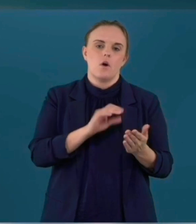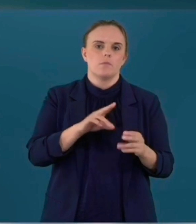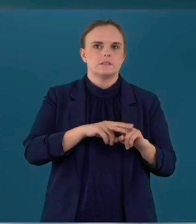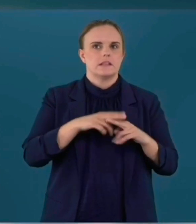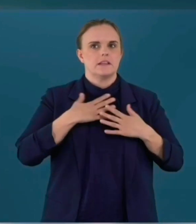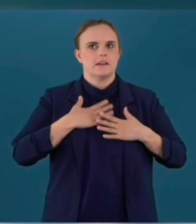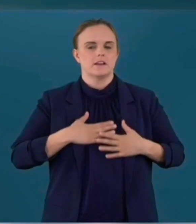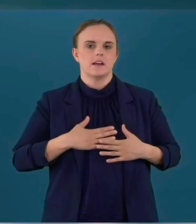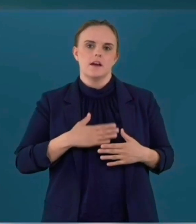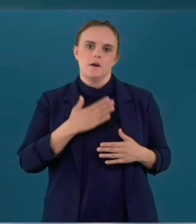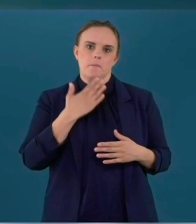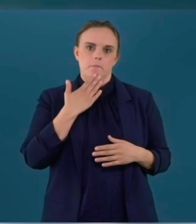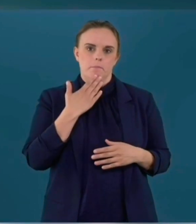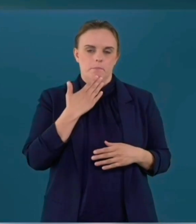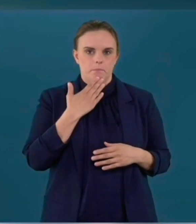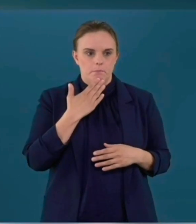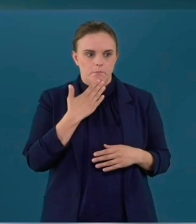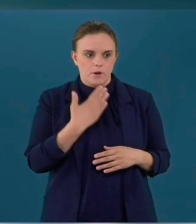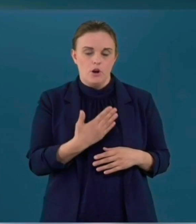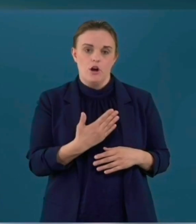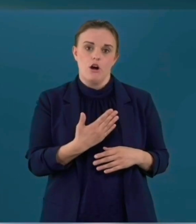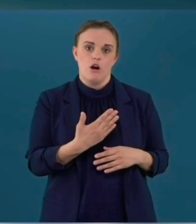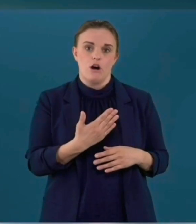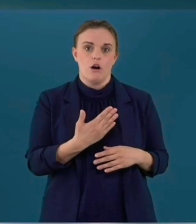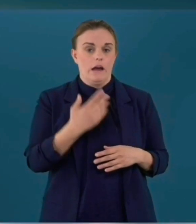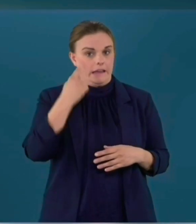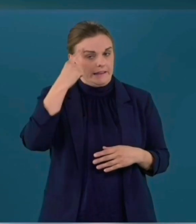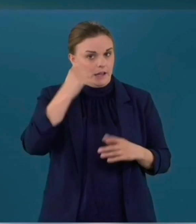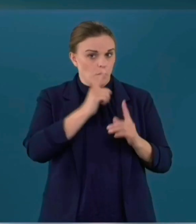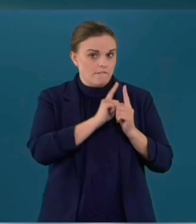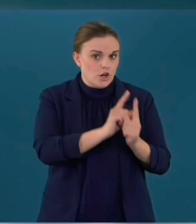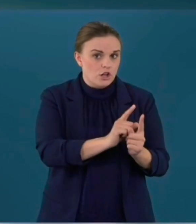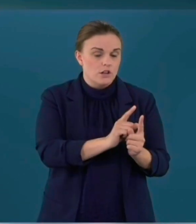that they really need to be doing and can you clarify what you mean when you